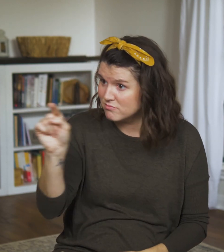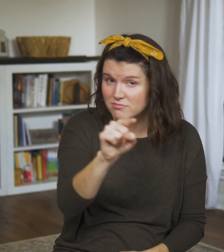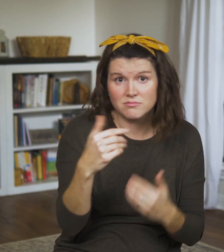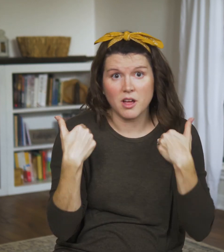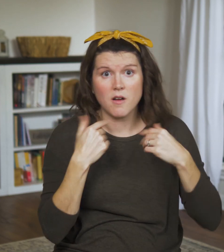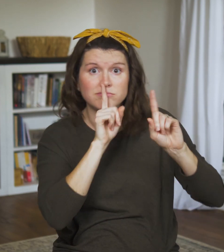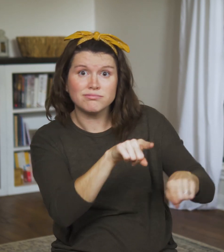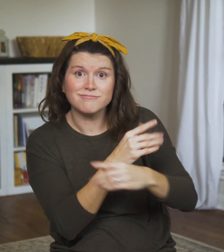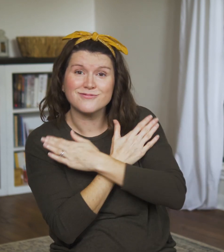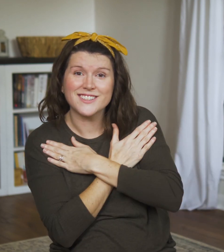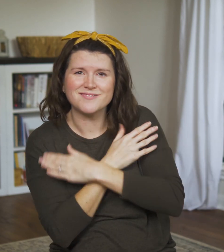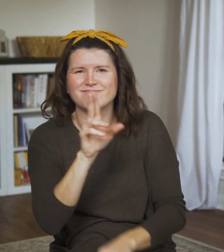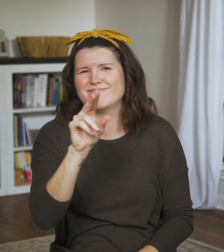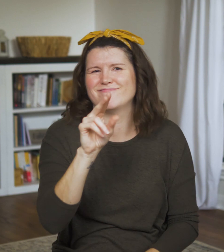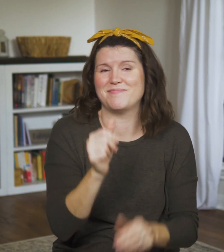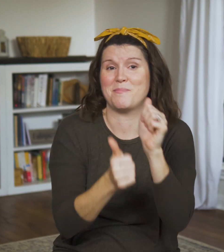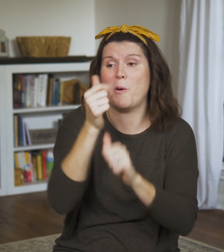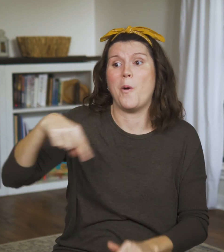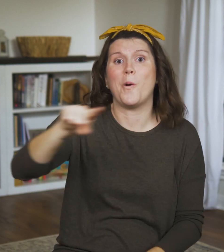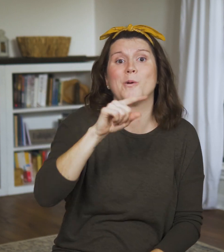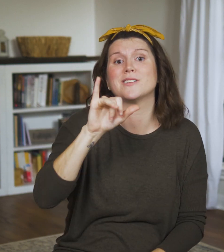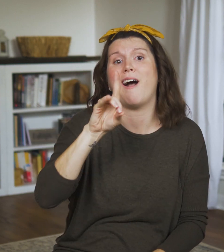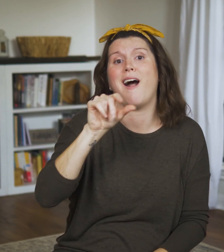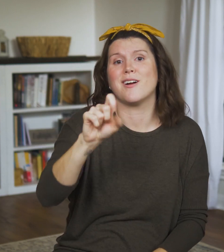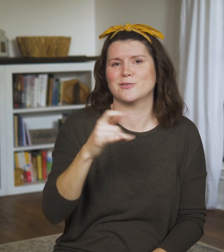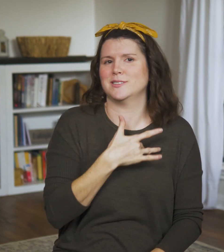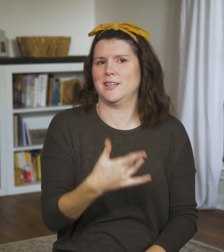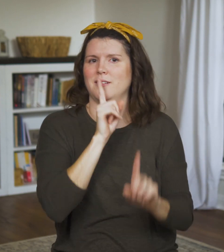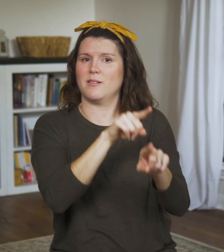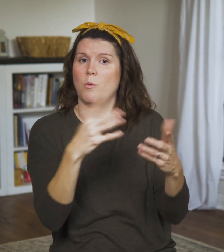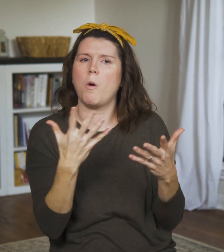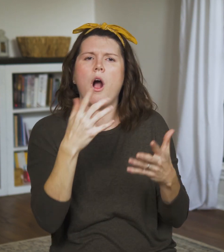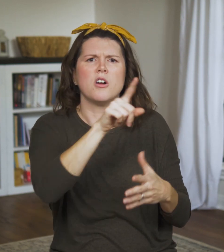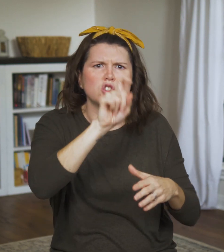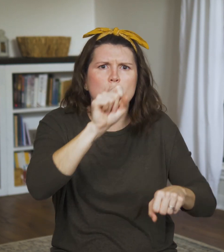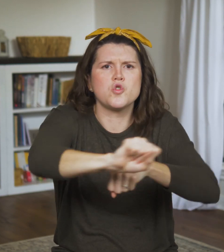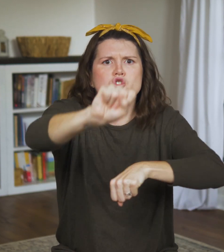The heart behind this law is to help and protect, not restrict.